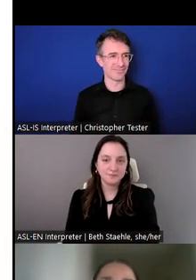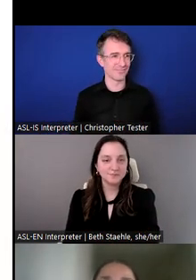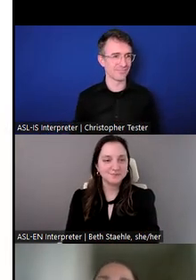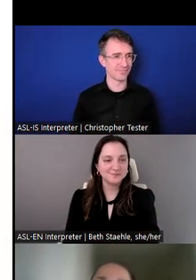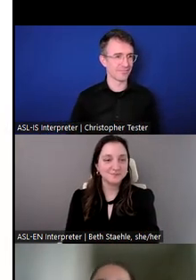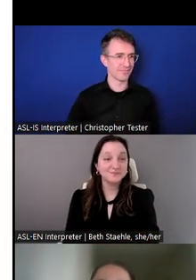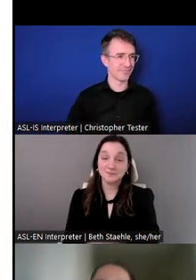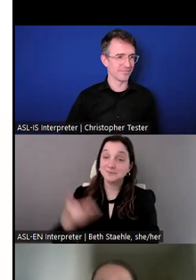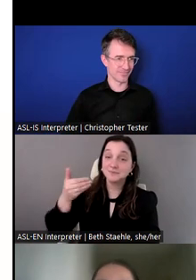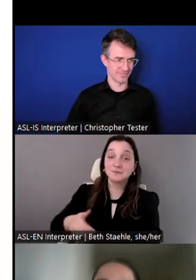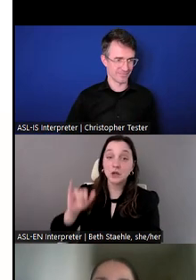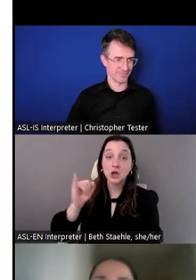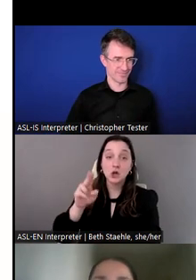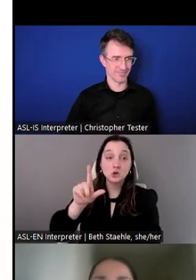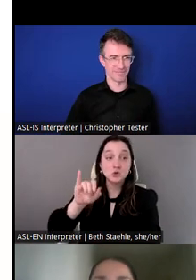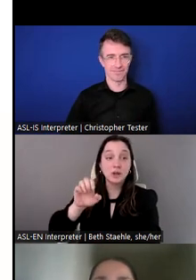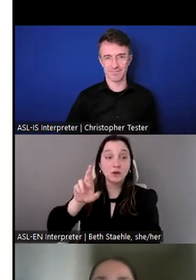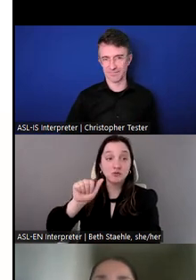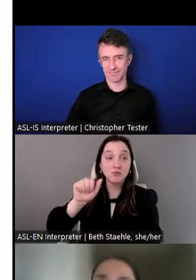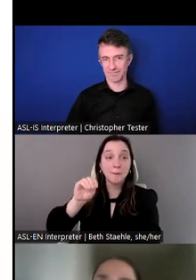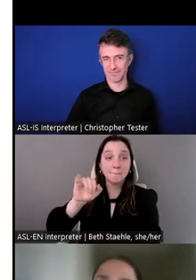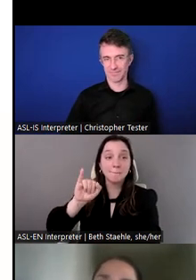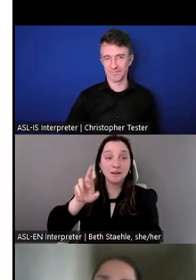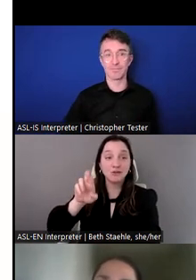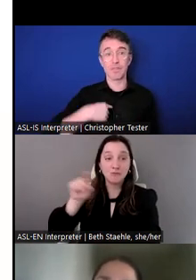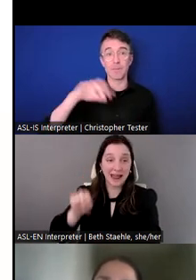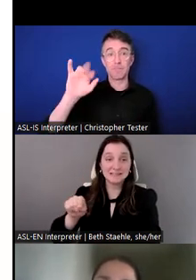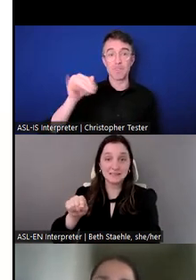My name is Julie Ramirez. I work at the U.S. Institute of Peace.